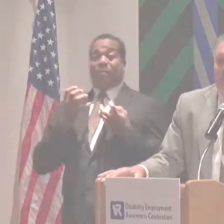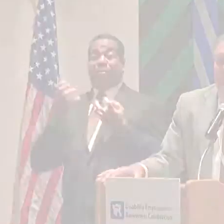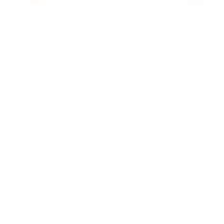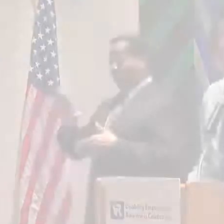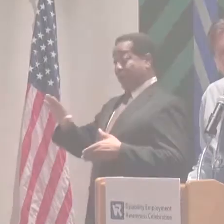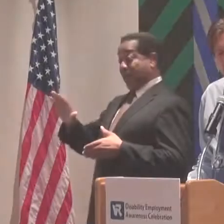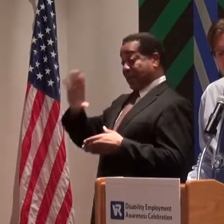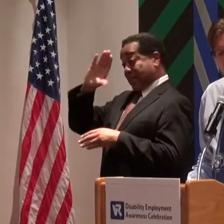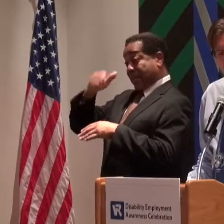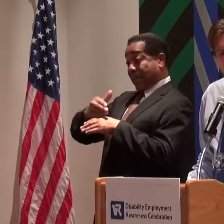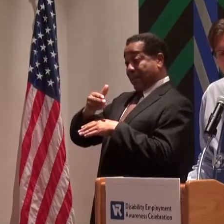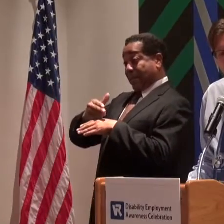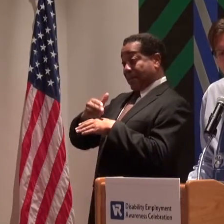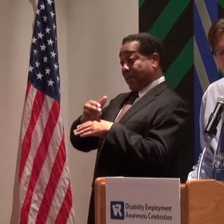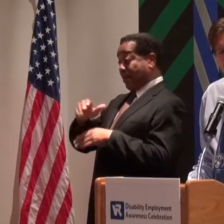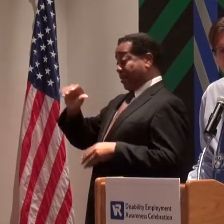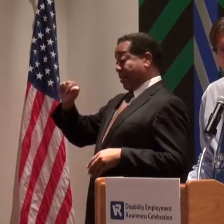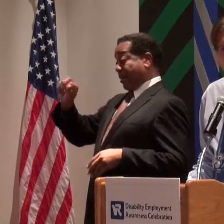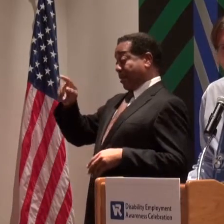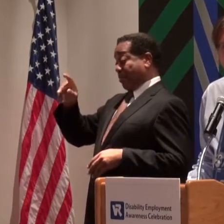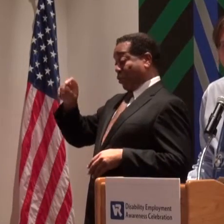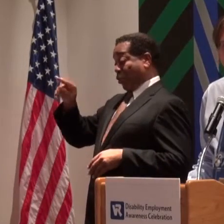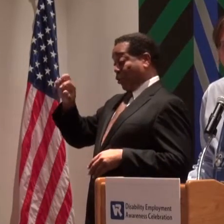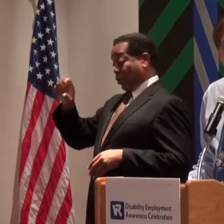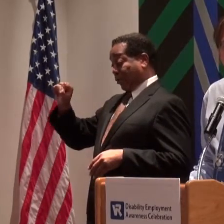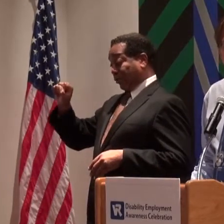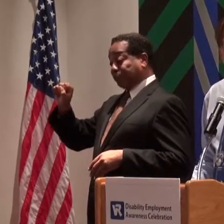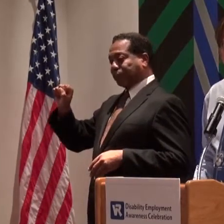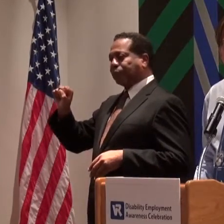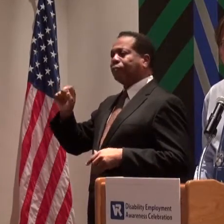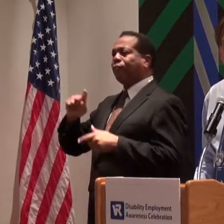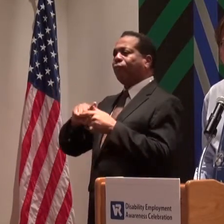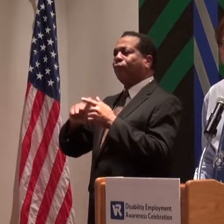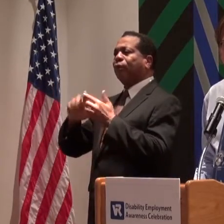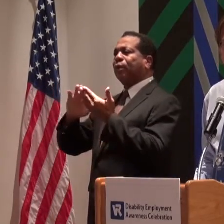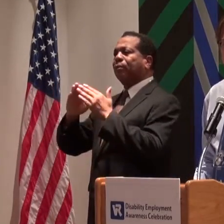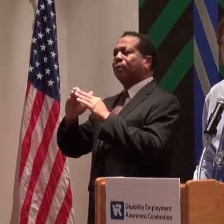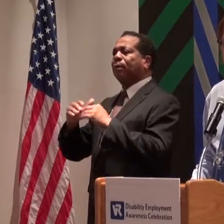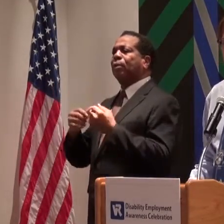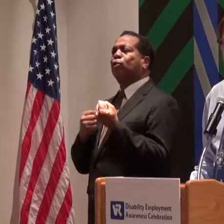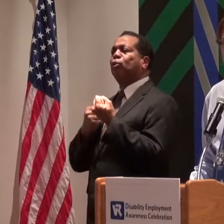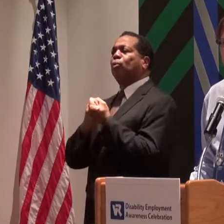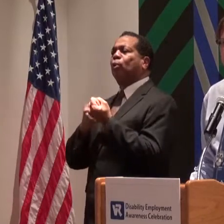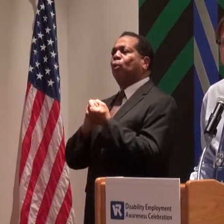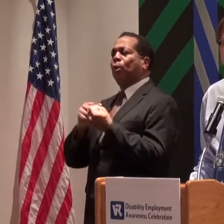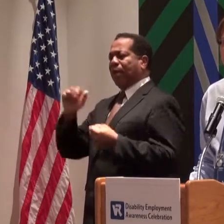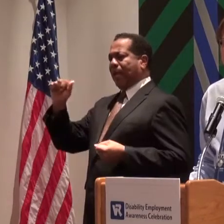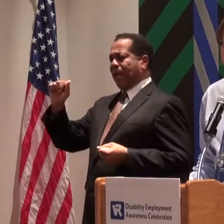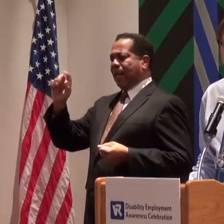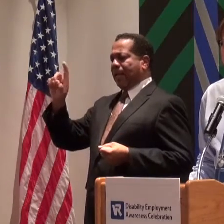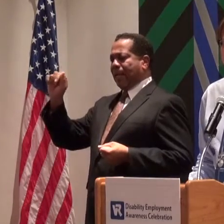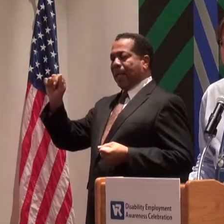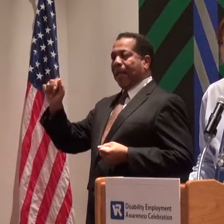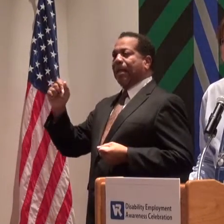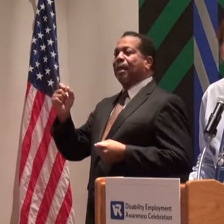And then a couple weeks ago the City Commission supported the Americans with Disabilities Act anniversary, and they put us